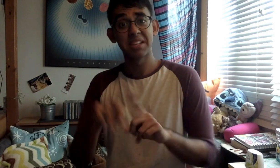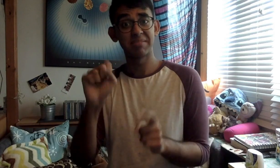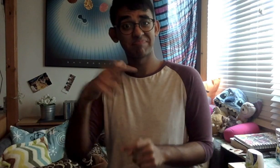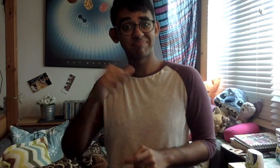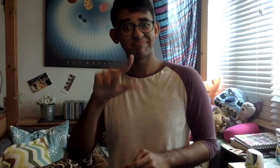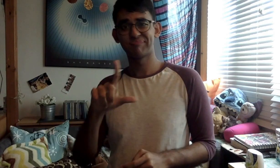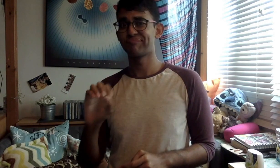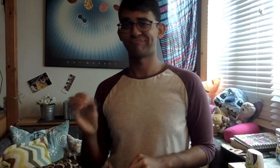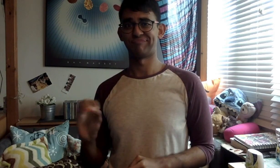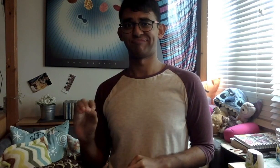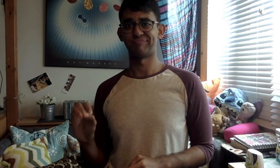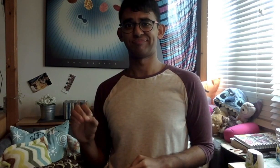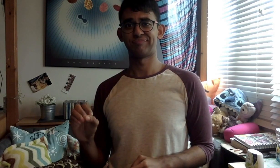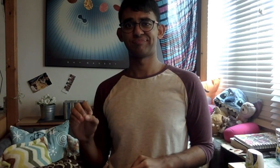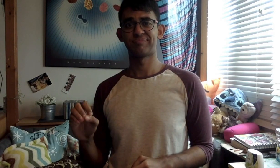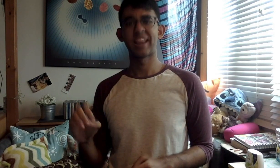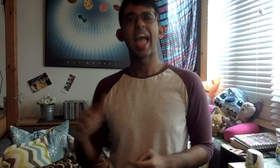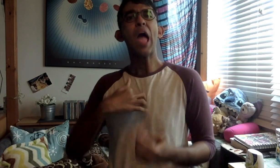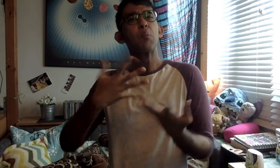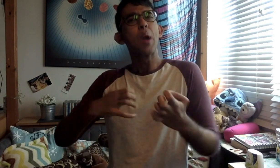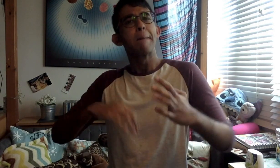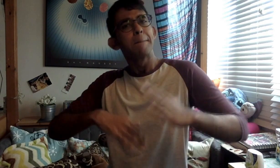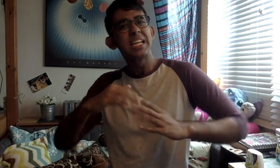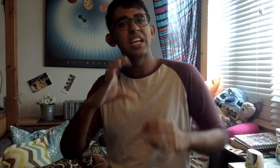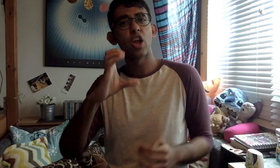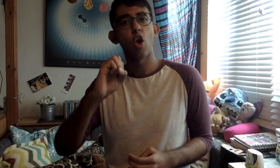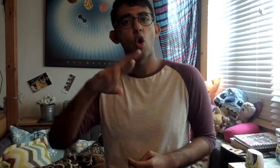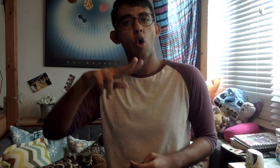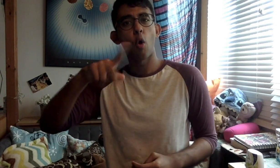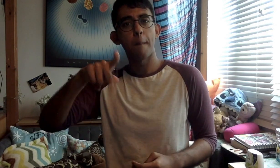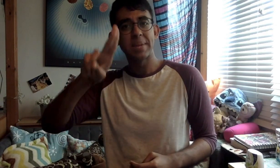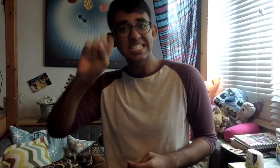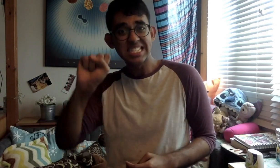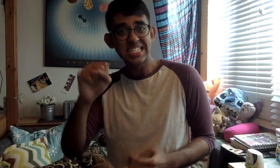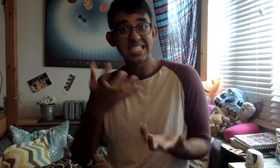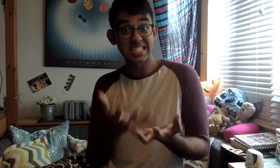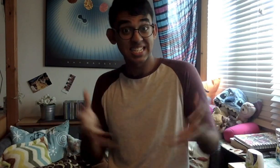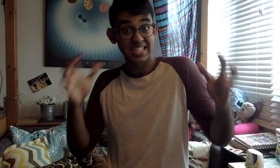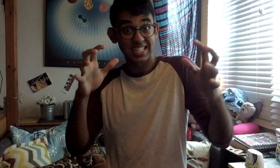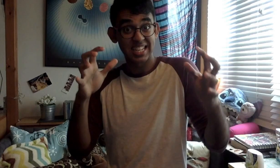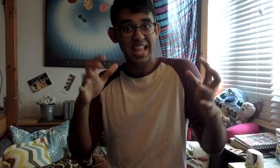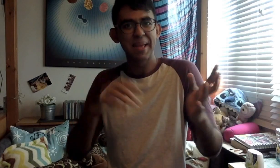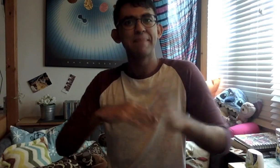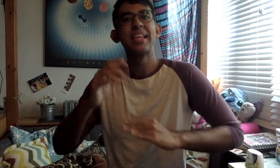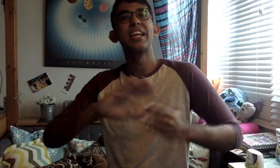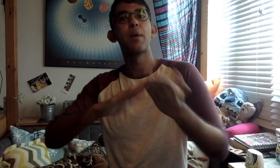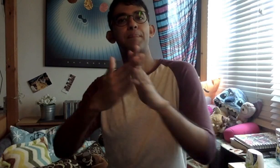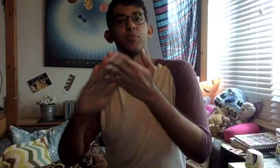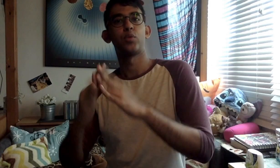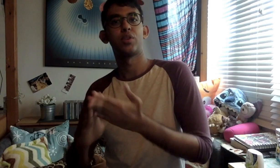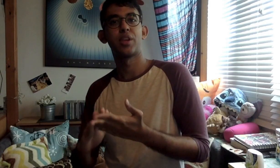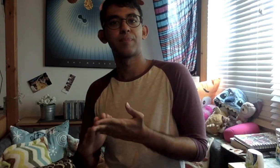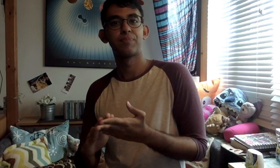but this is not the case with SgSL. I want to help build an SgSL corpus and build an online community.